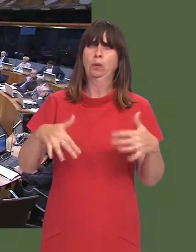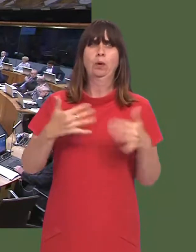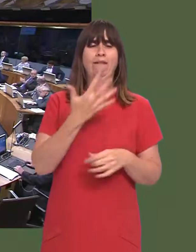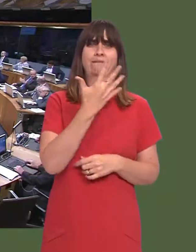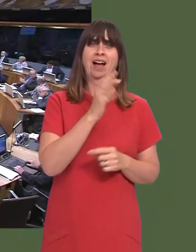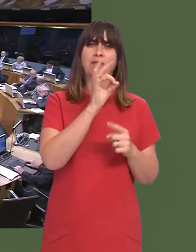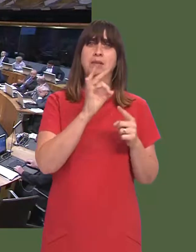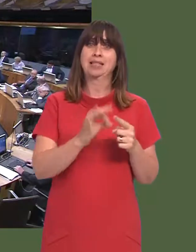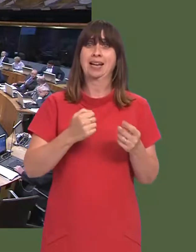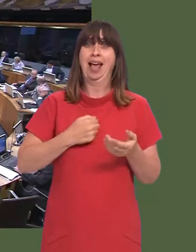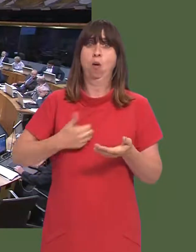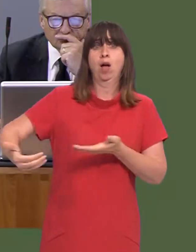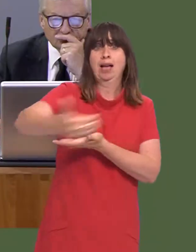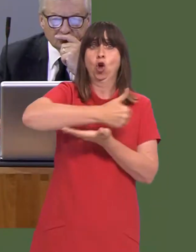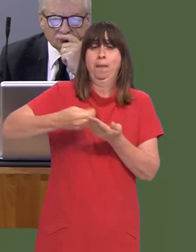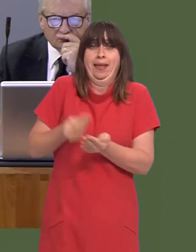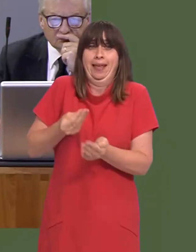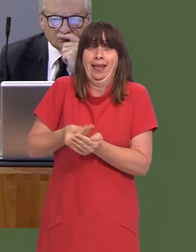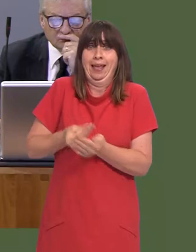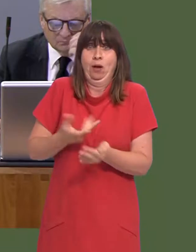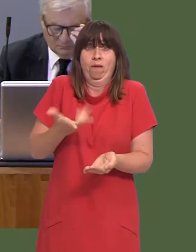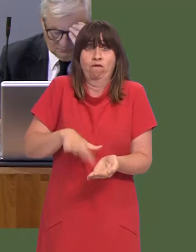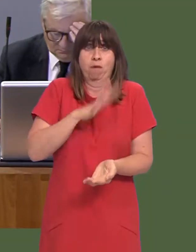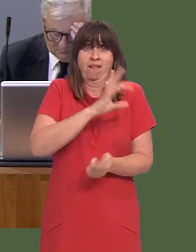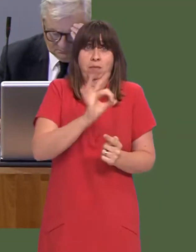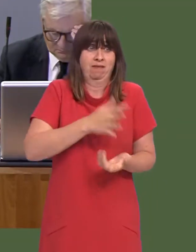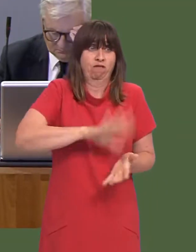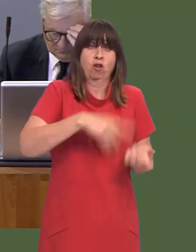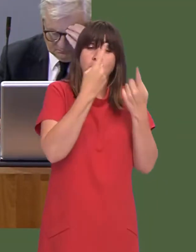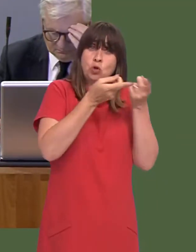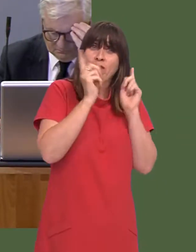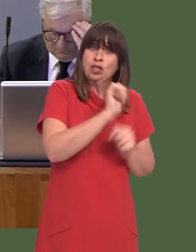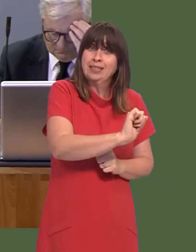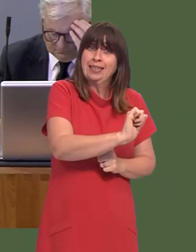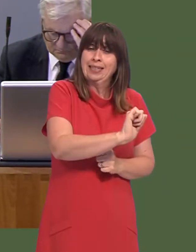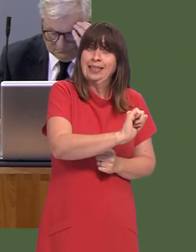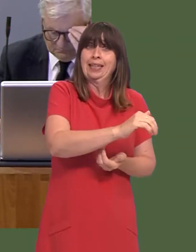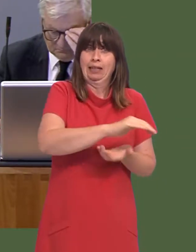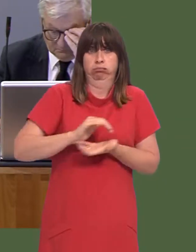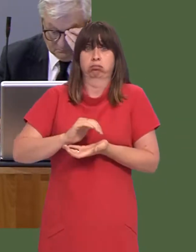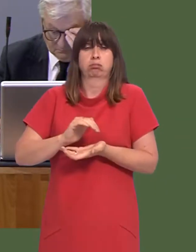economy; around 5 per cent of the Welsh economy is as a result of Welsh university activity.